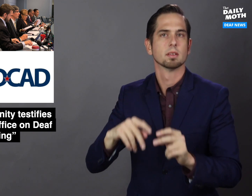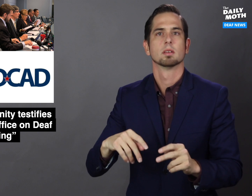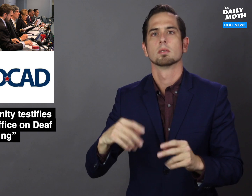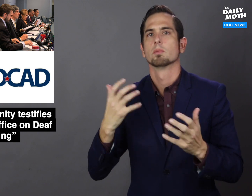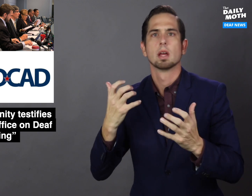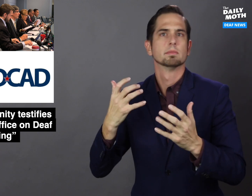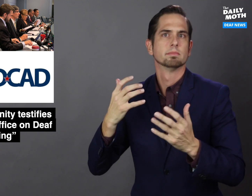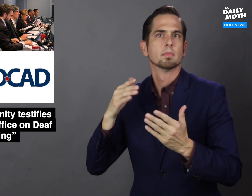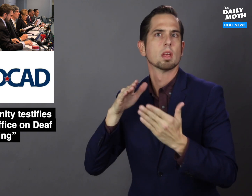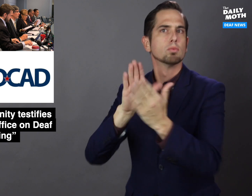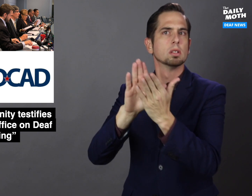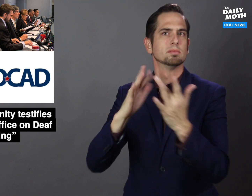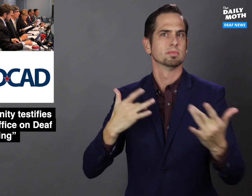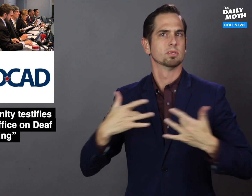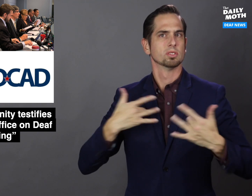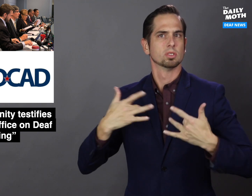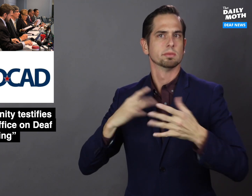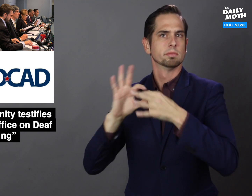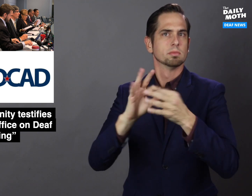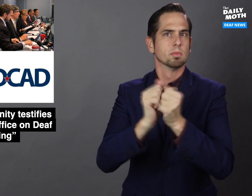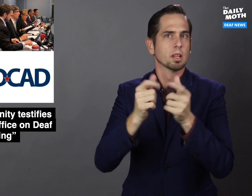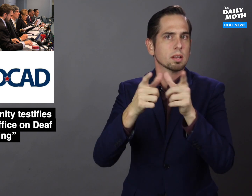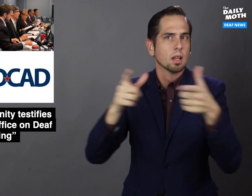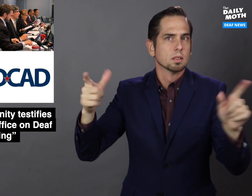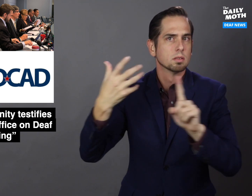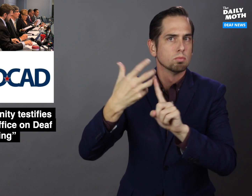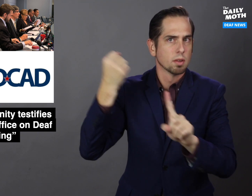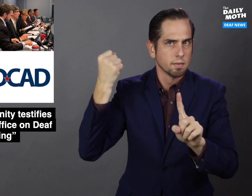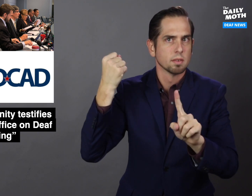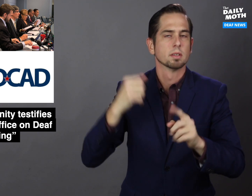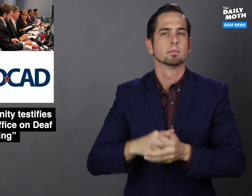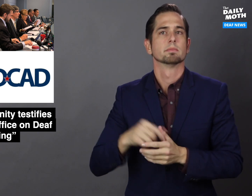addressing concerns on language deprivation,